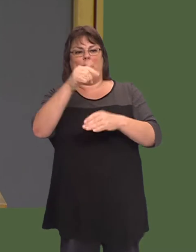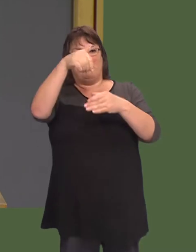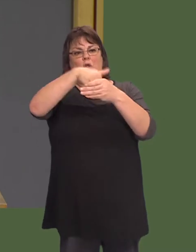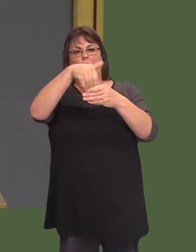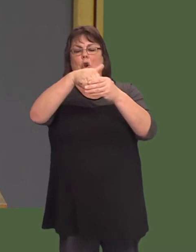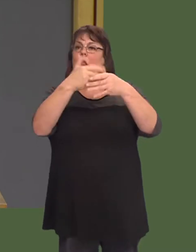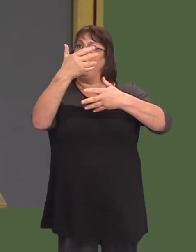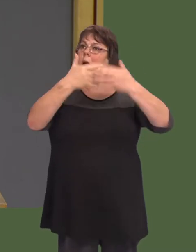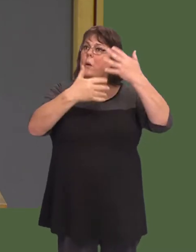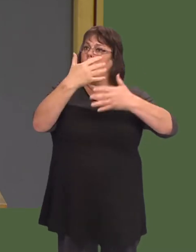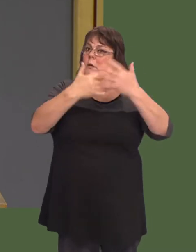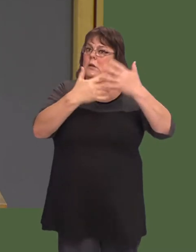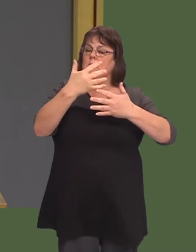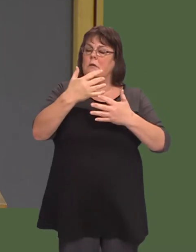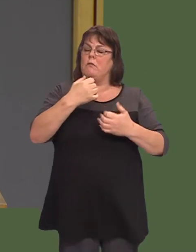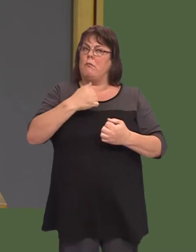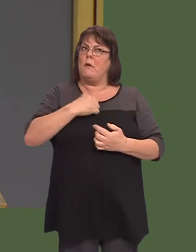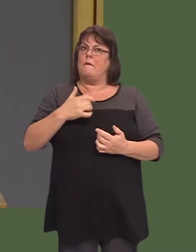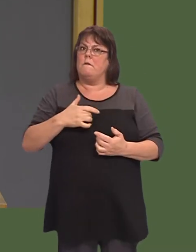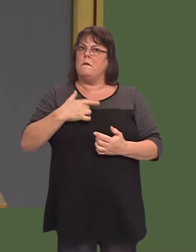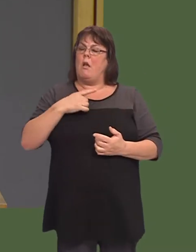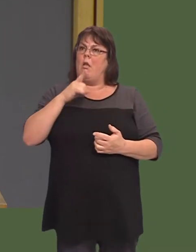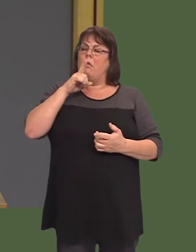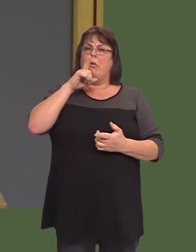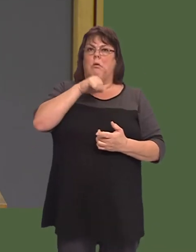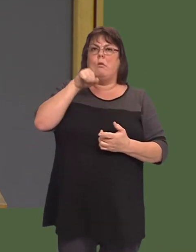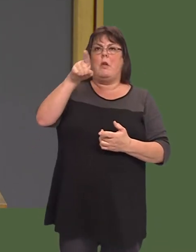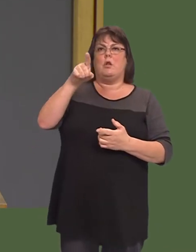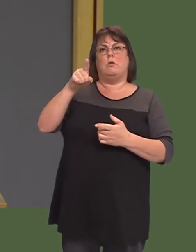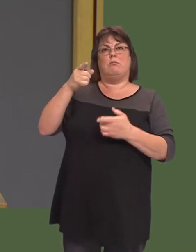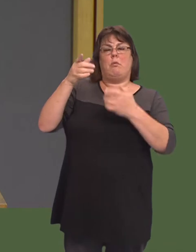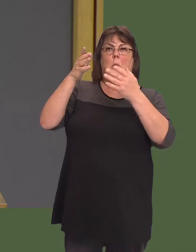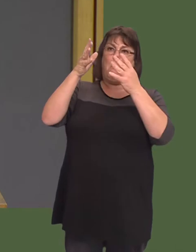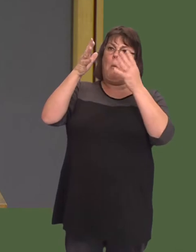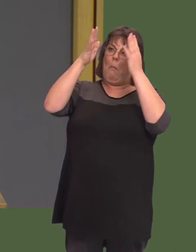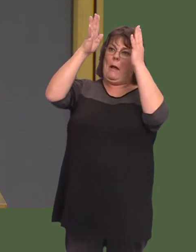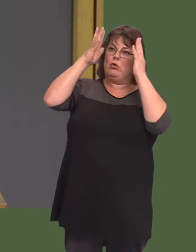conventions, in its opinion, in any event, set by Her Majestyís Treasury.